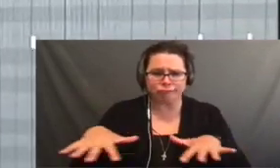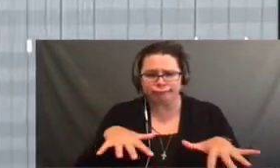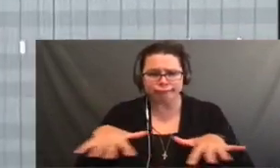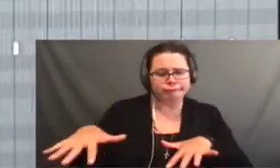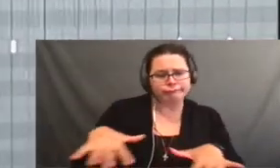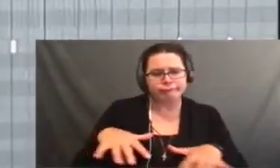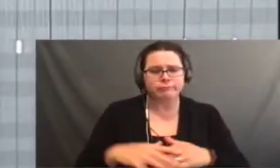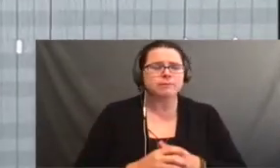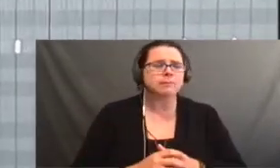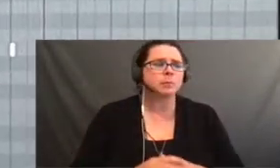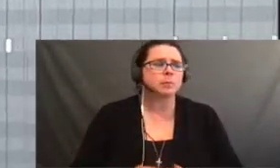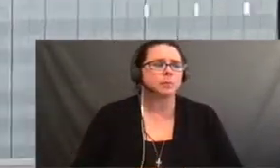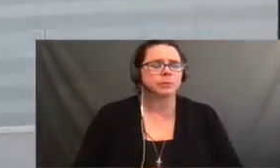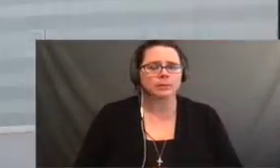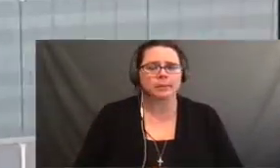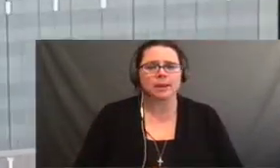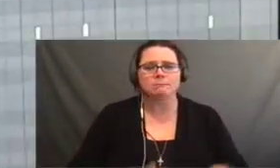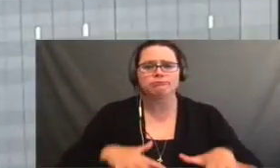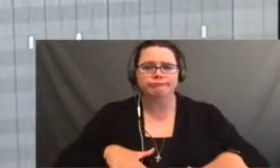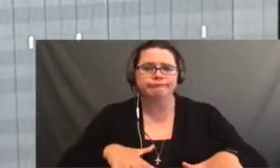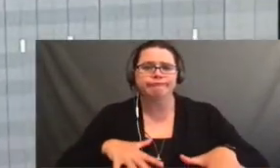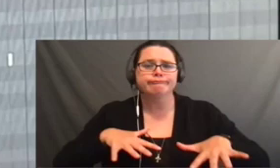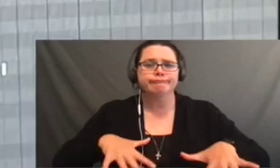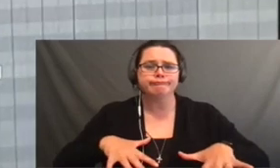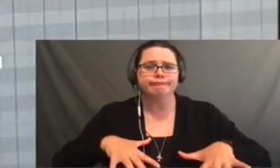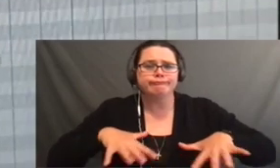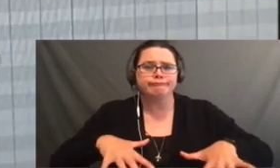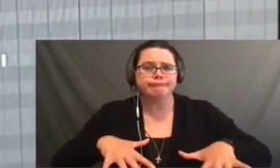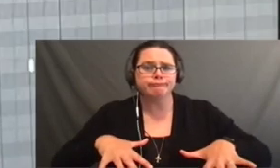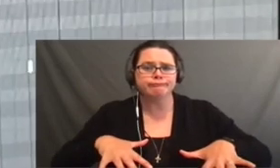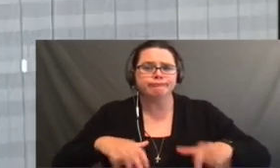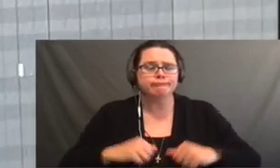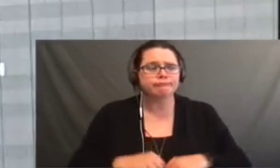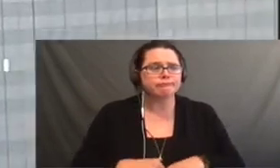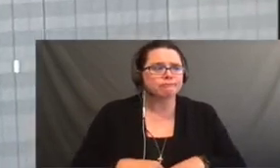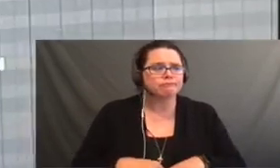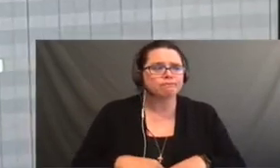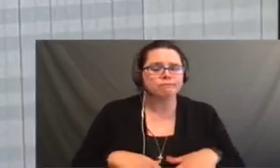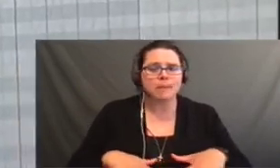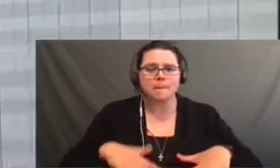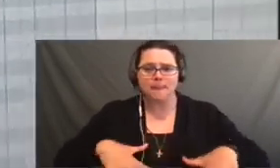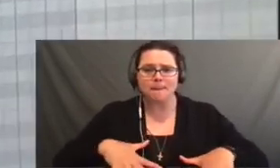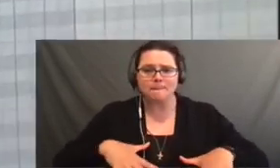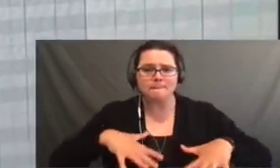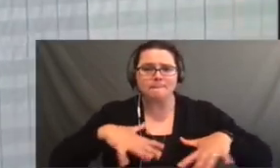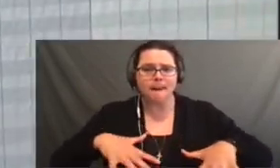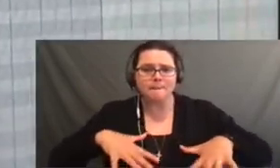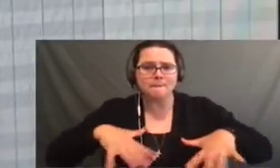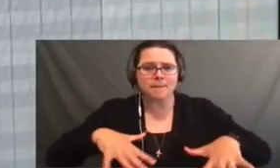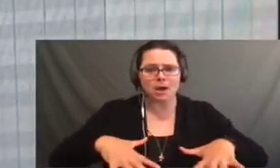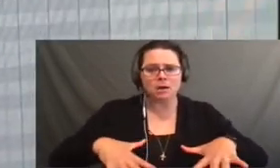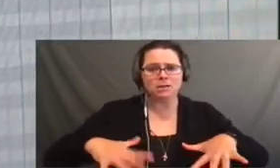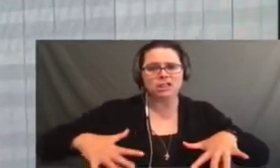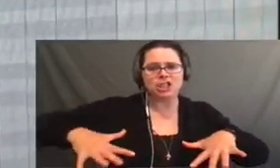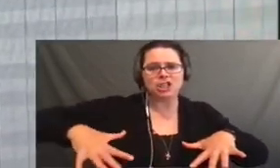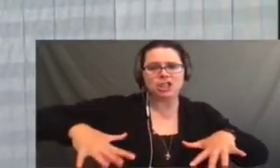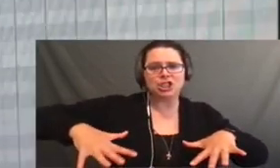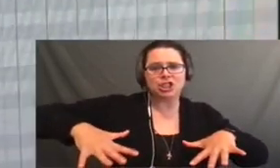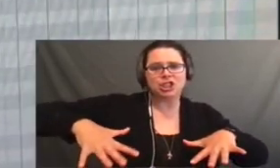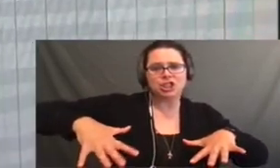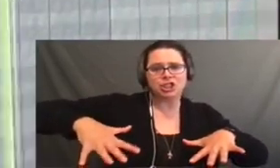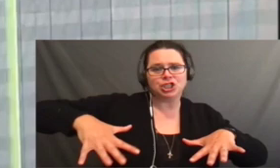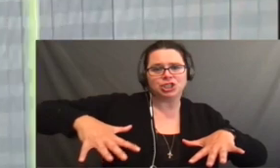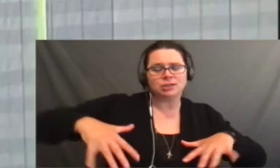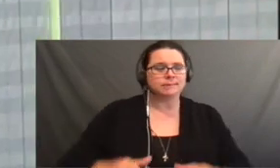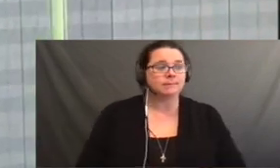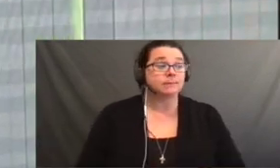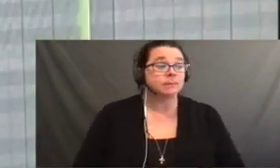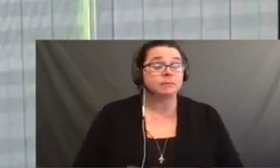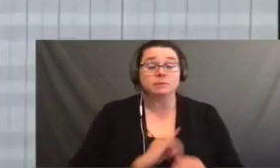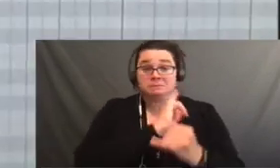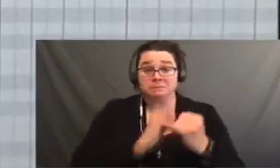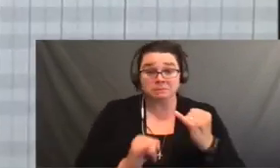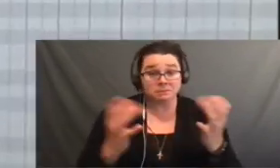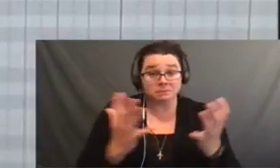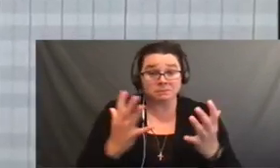Meaning, you're going to be next after the current person.